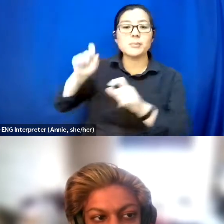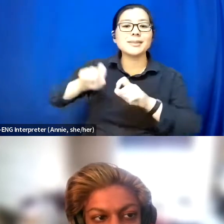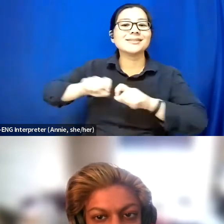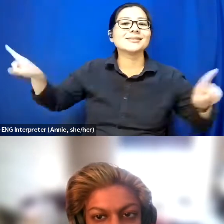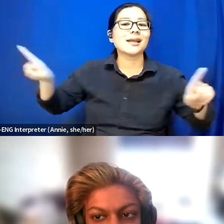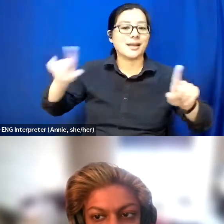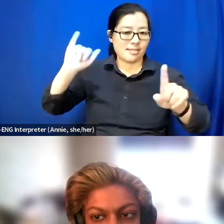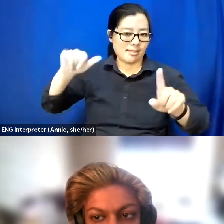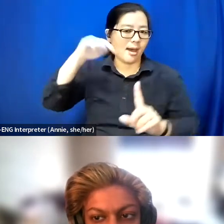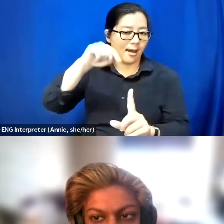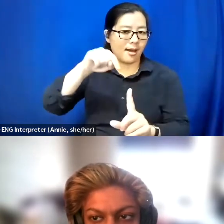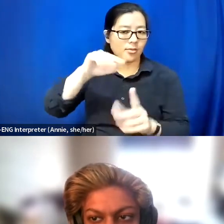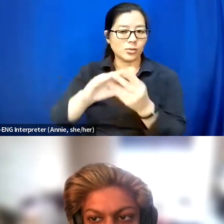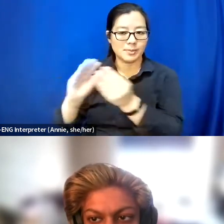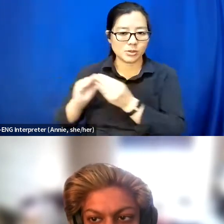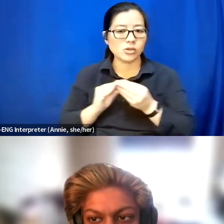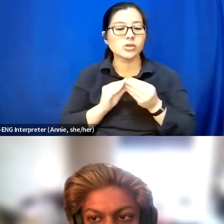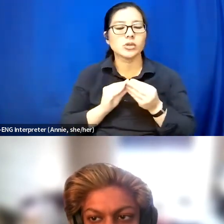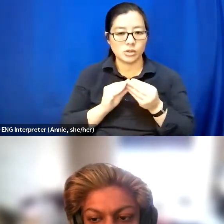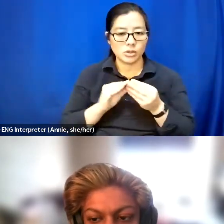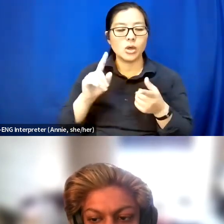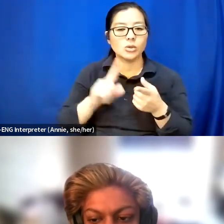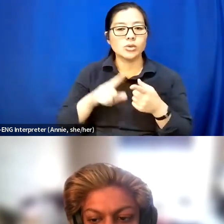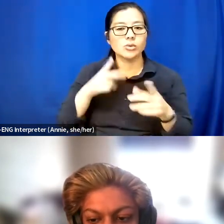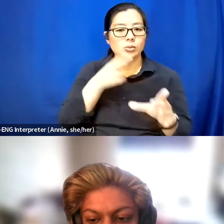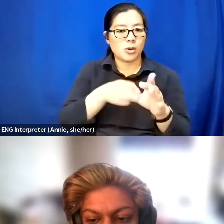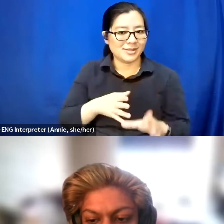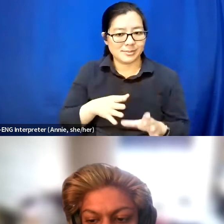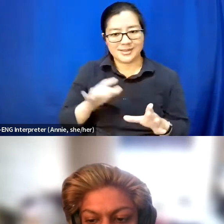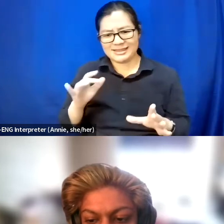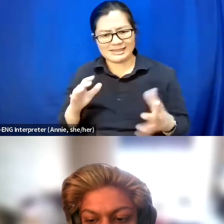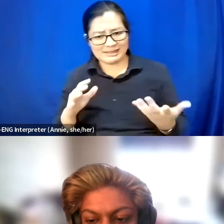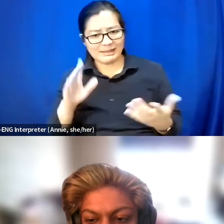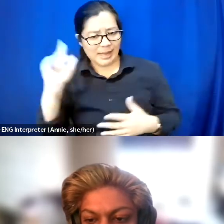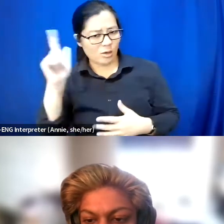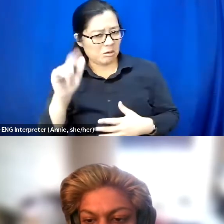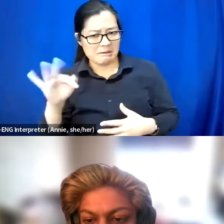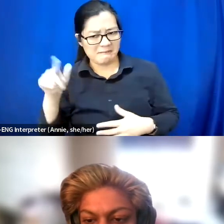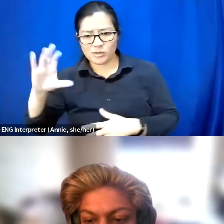after to participants in case it isn't accessible.